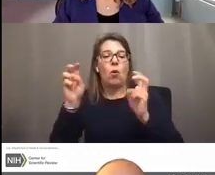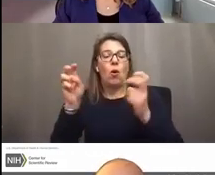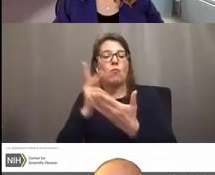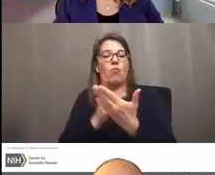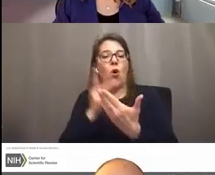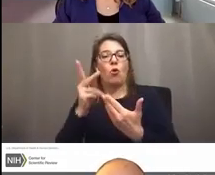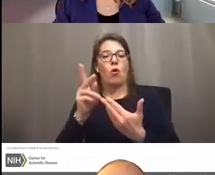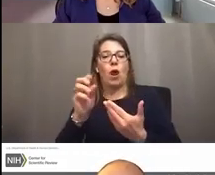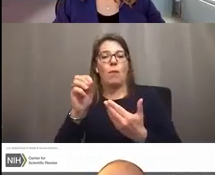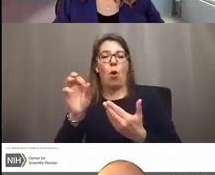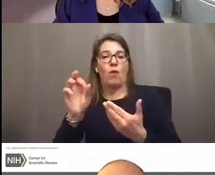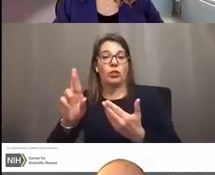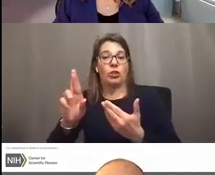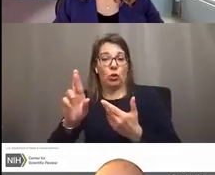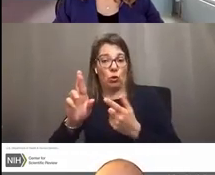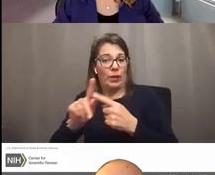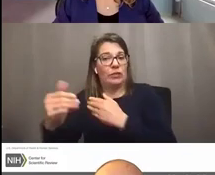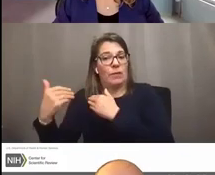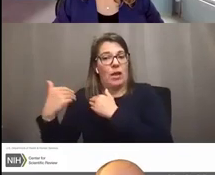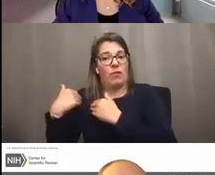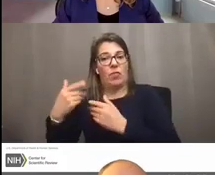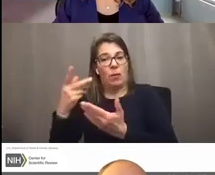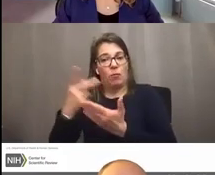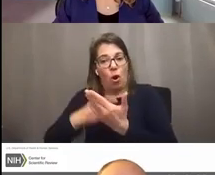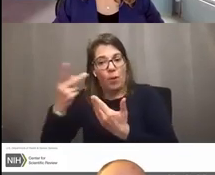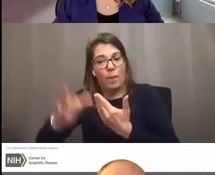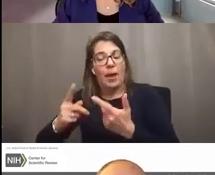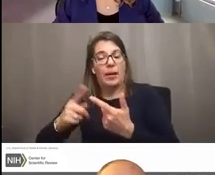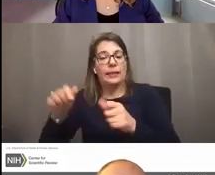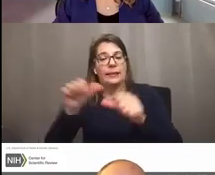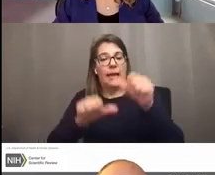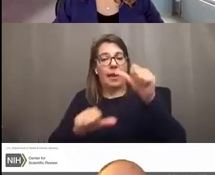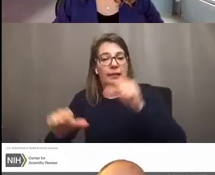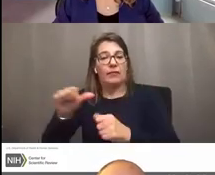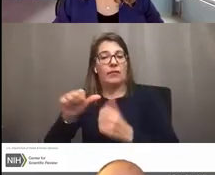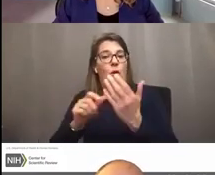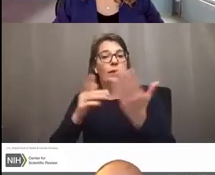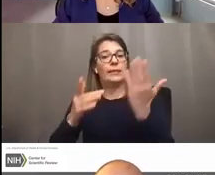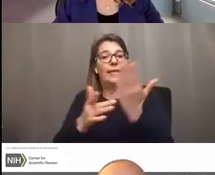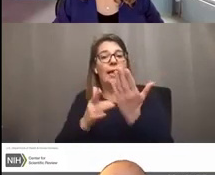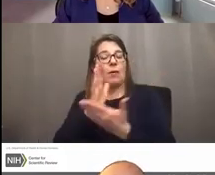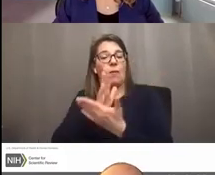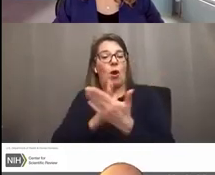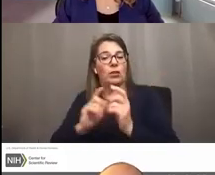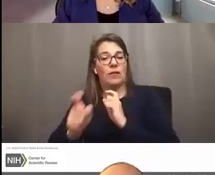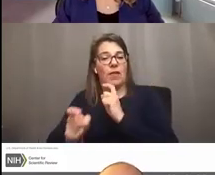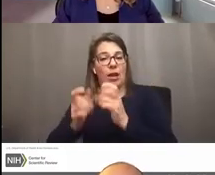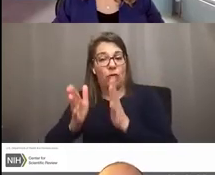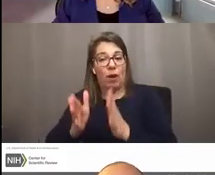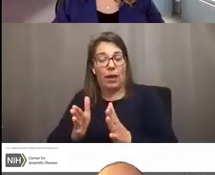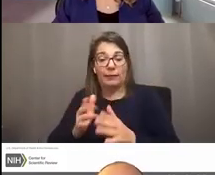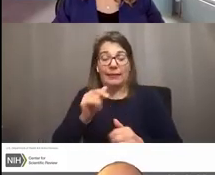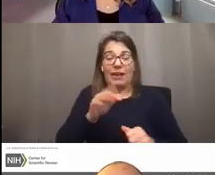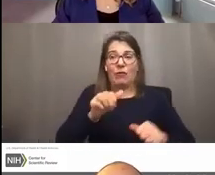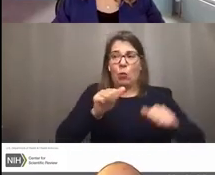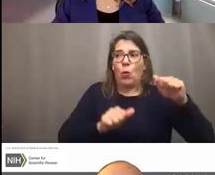and/or technical aspects of grants. We always highly recommend that applicants, particularly when they're not sure which IC is appropriate,